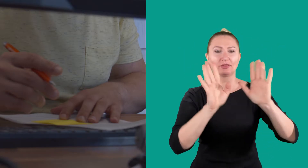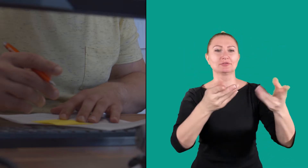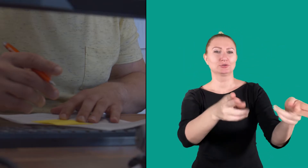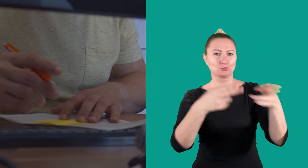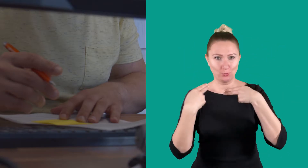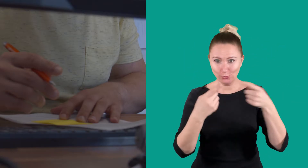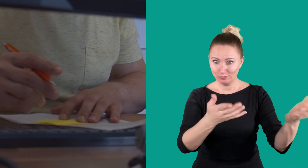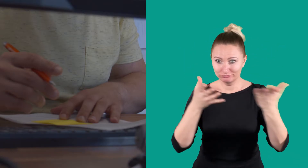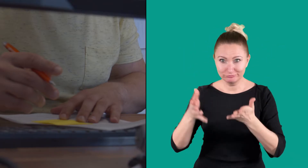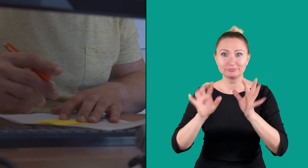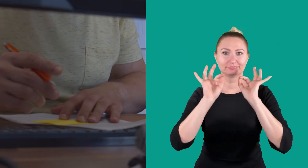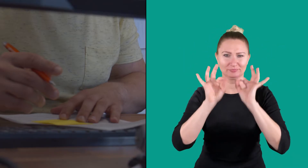After proofreading, he will receive the final version of the form,